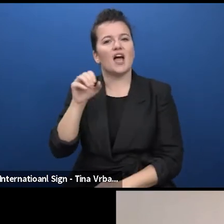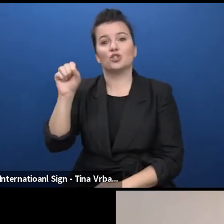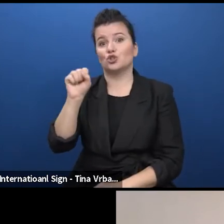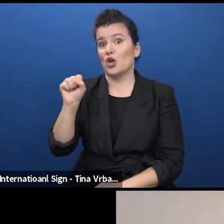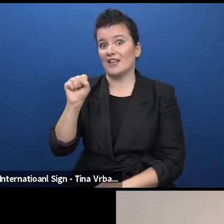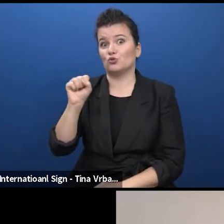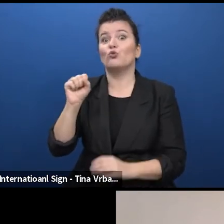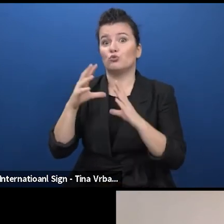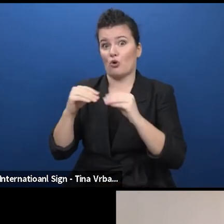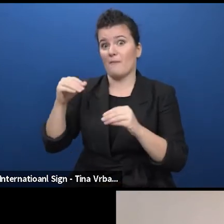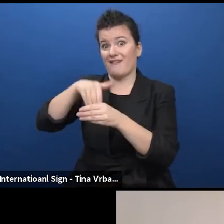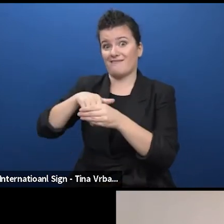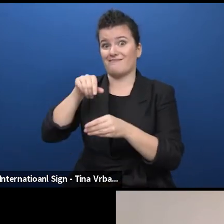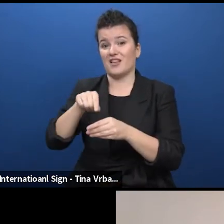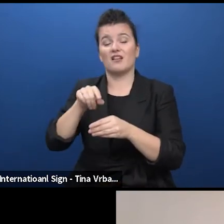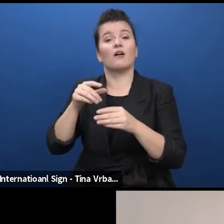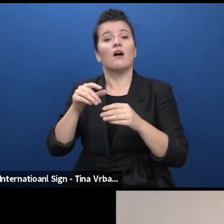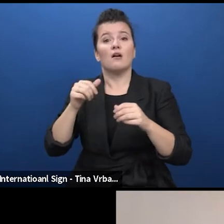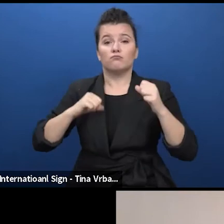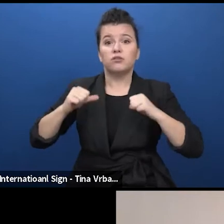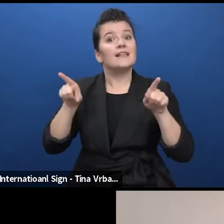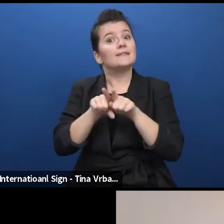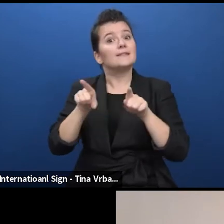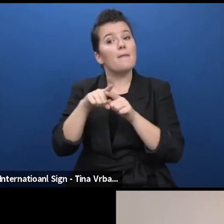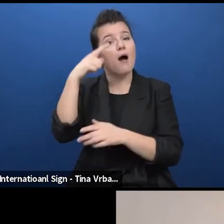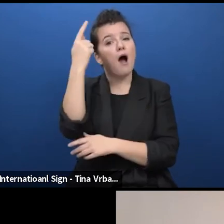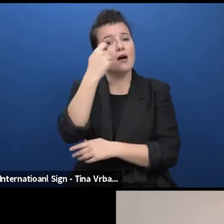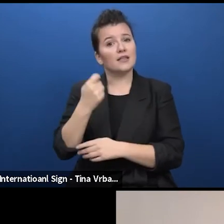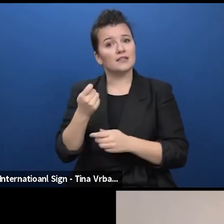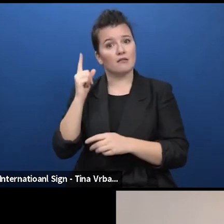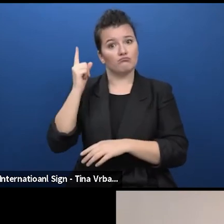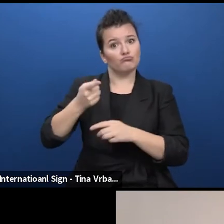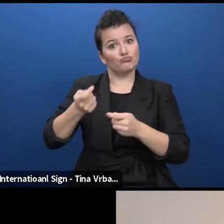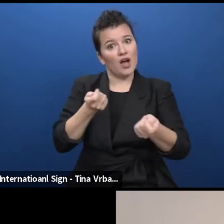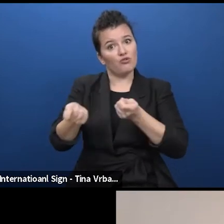where she also acted as artistic director during a transition time. She worked